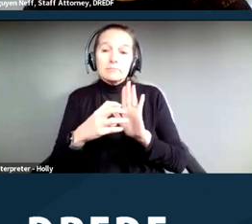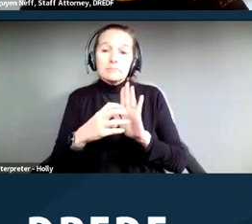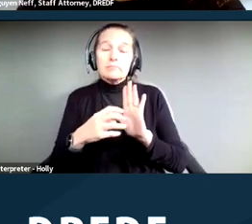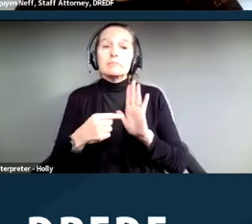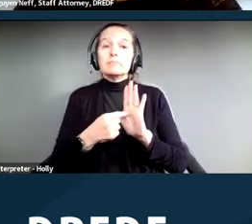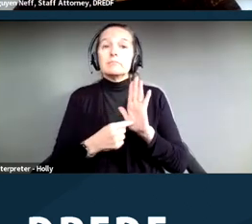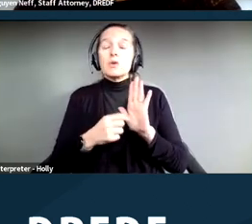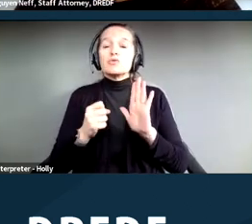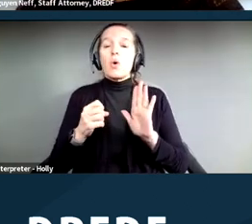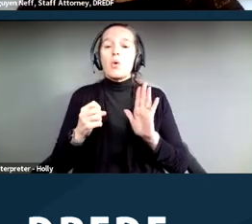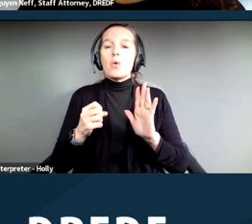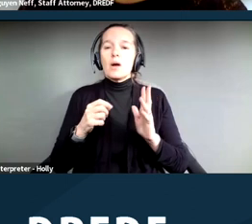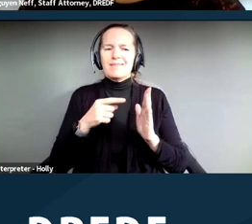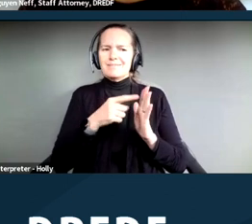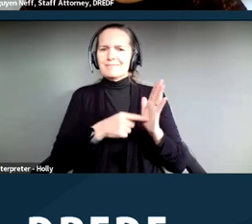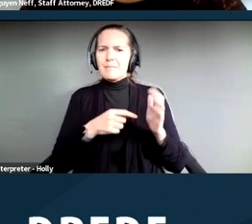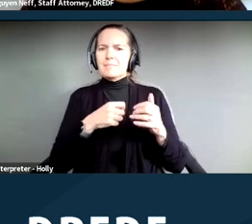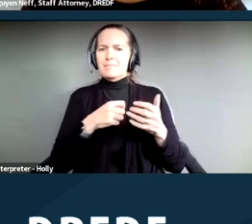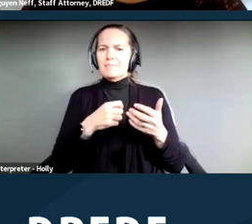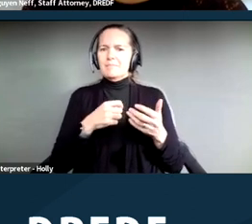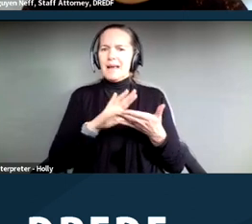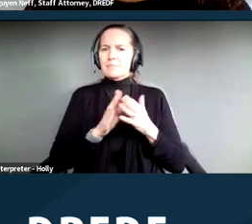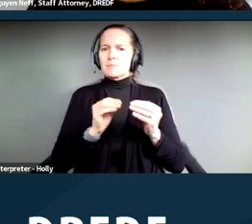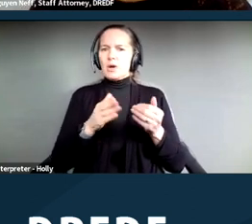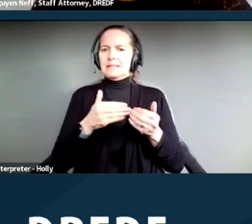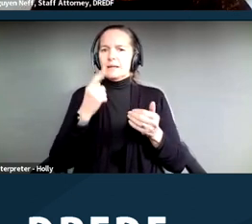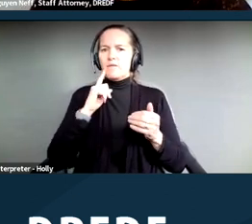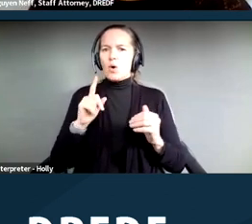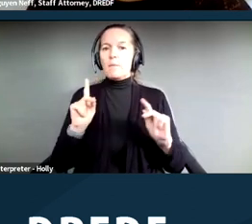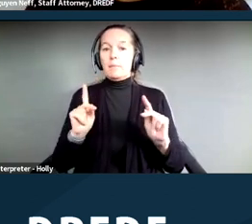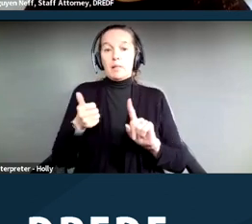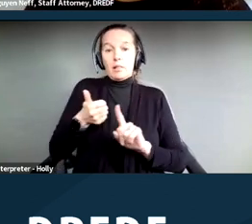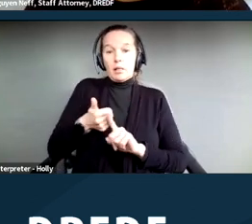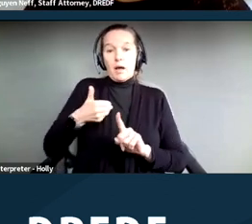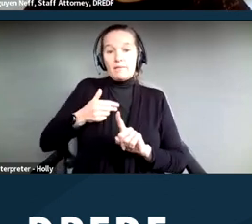people with disabilities to participate in this. And we're going to go over specific examples of